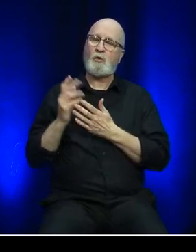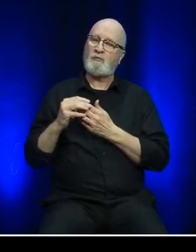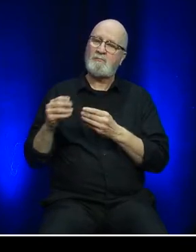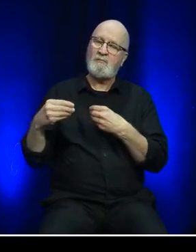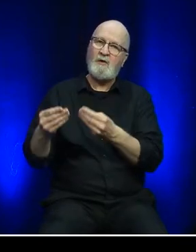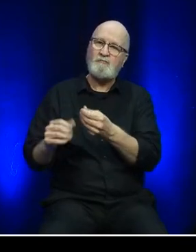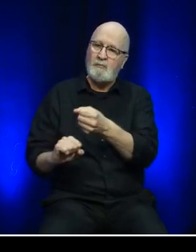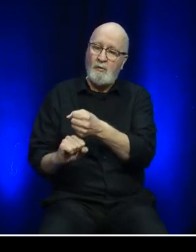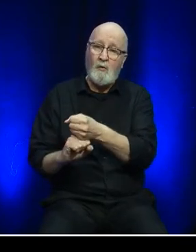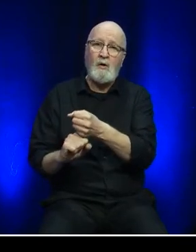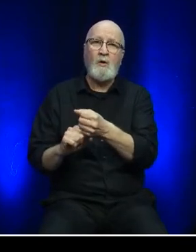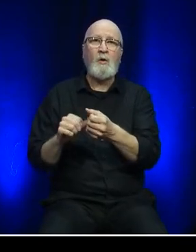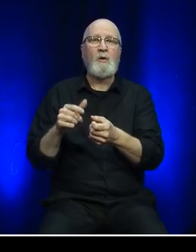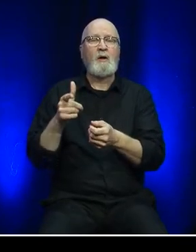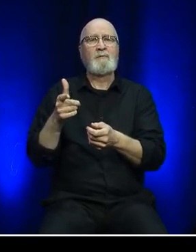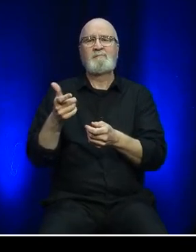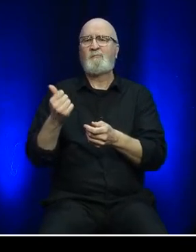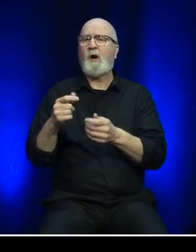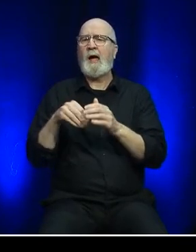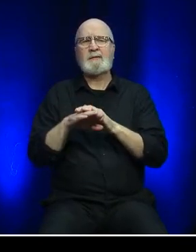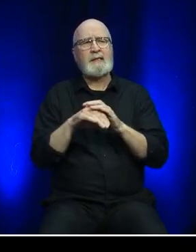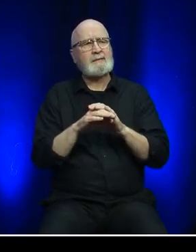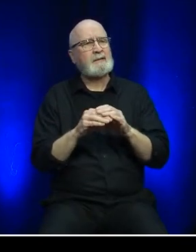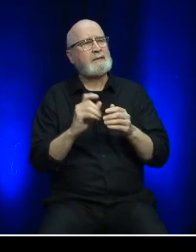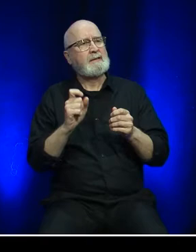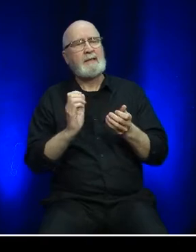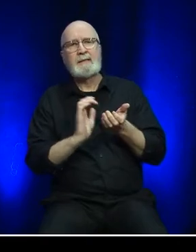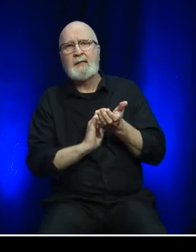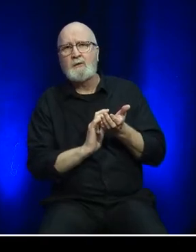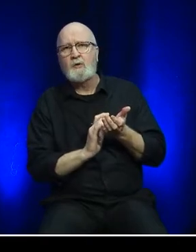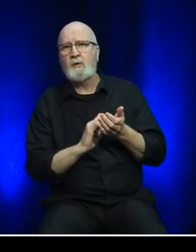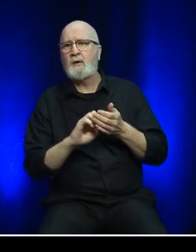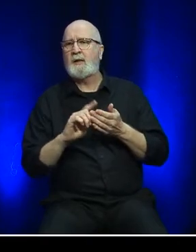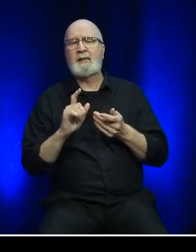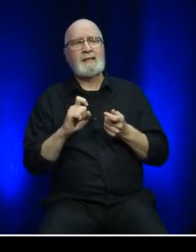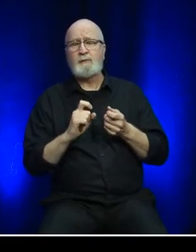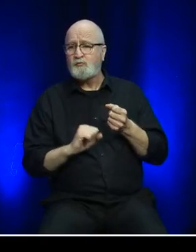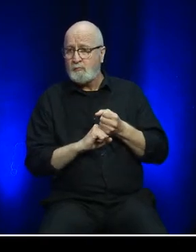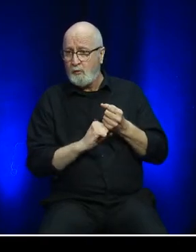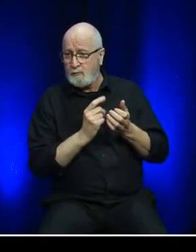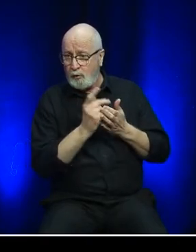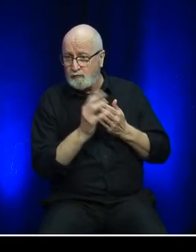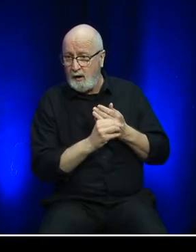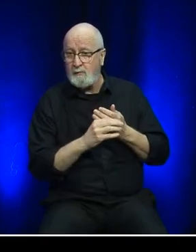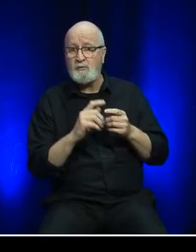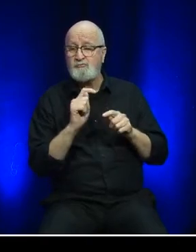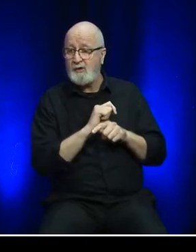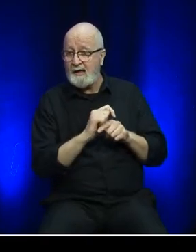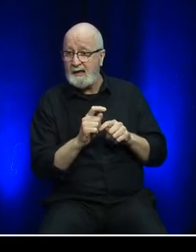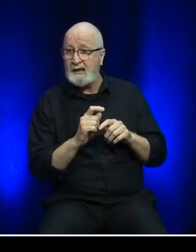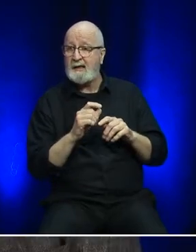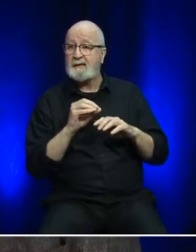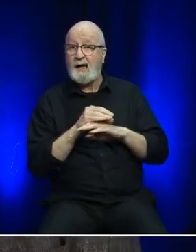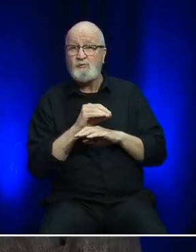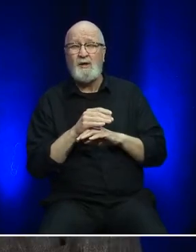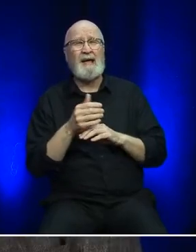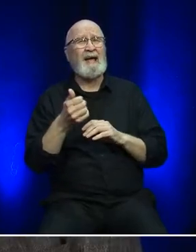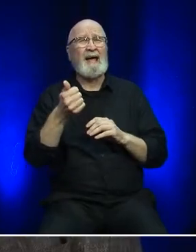employees with enhanced access to medical professionals, support programs, and activities to sustain healthy behaviours